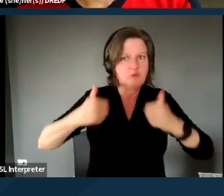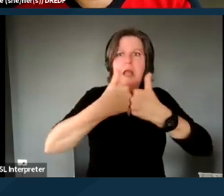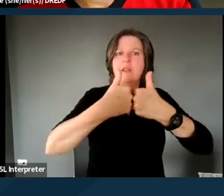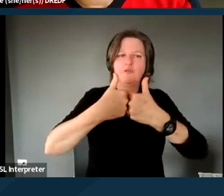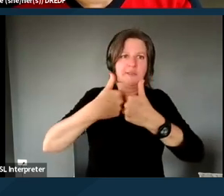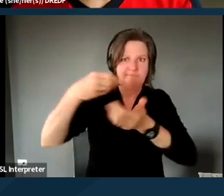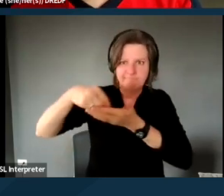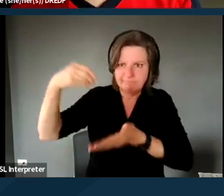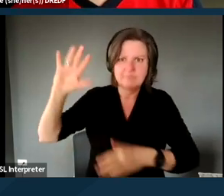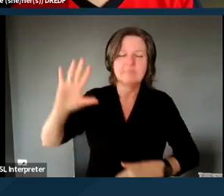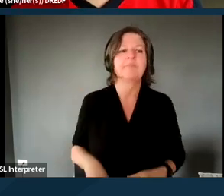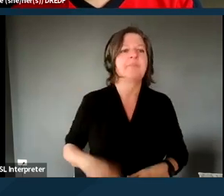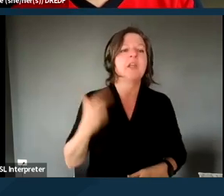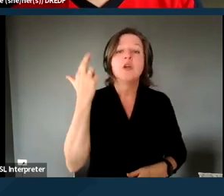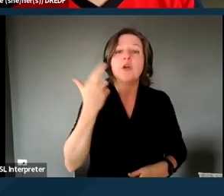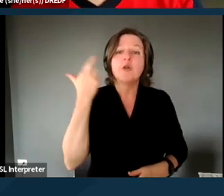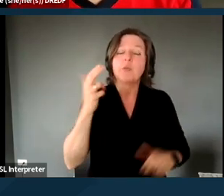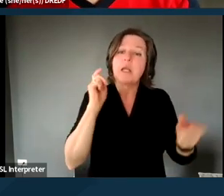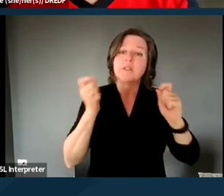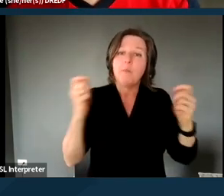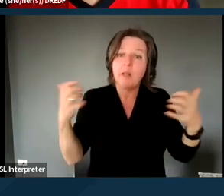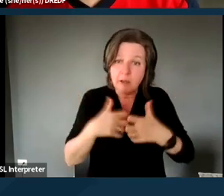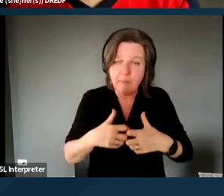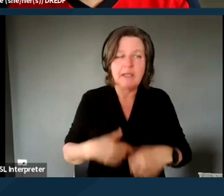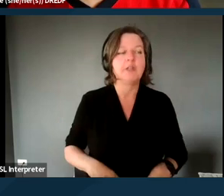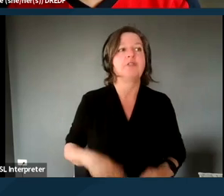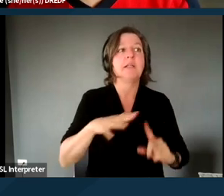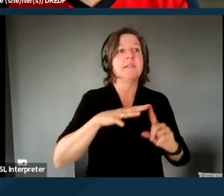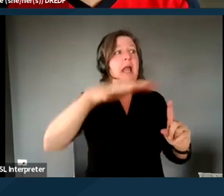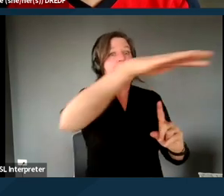Reasonable accommodations, environmental accommodations, we've mentioned a few of those before,